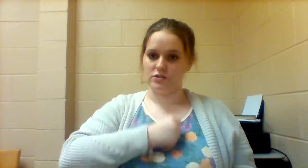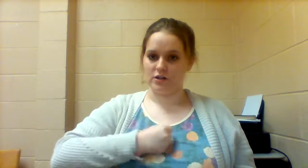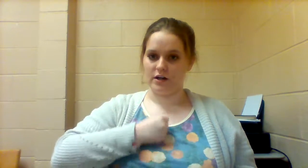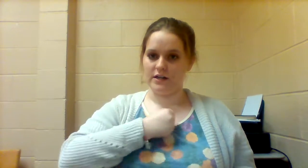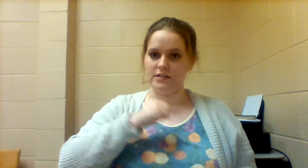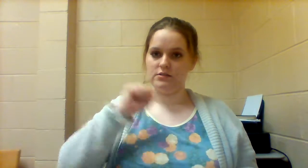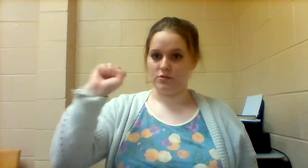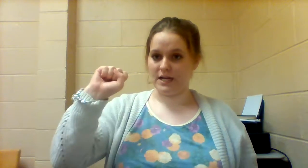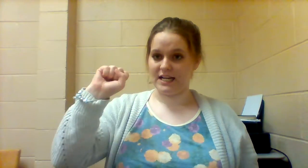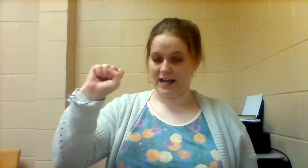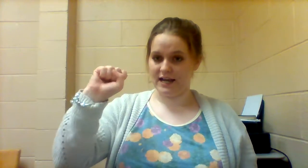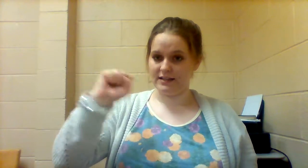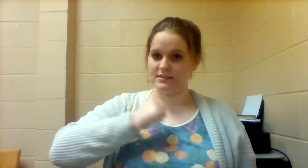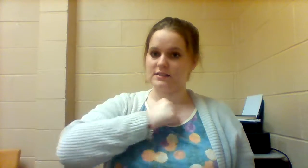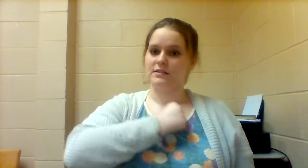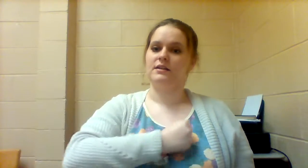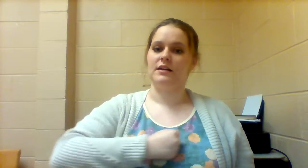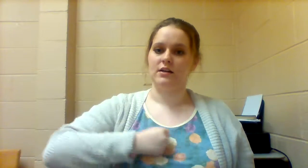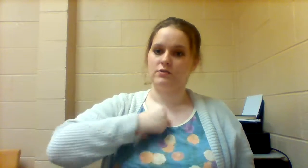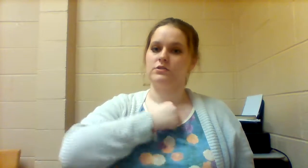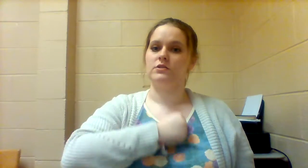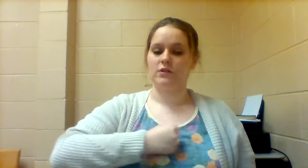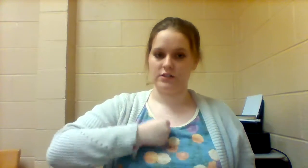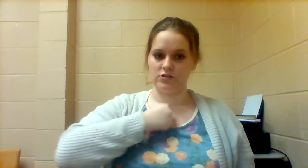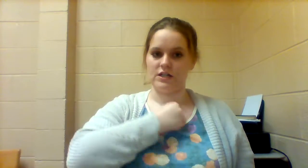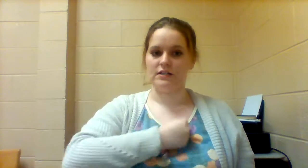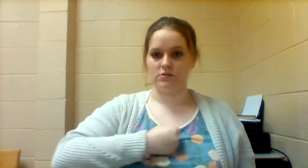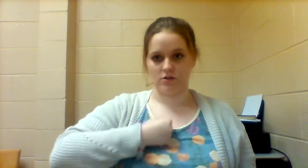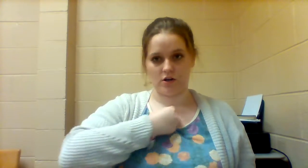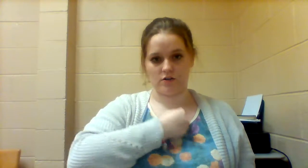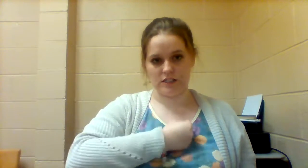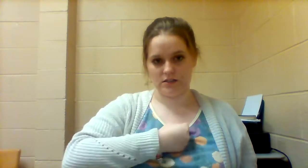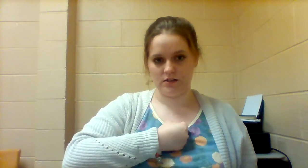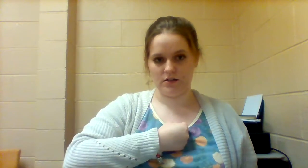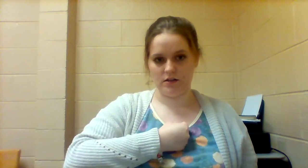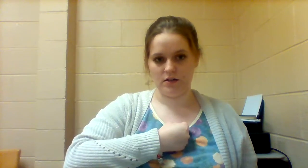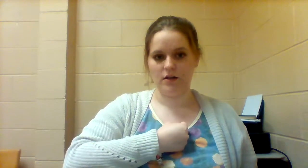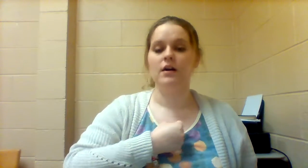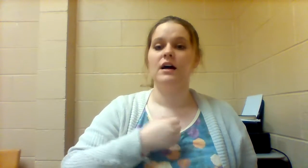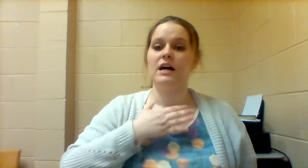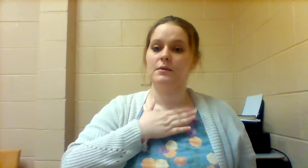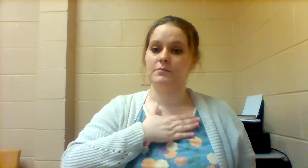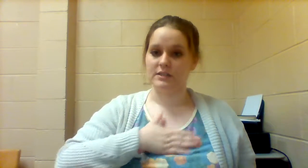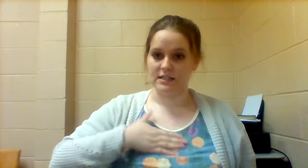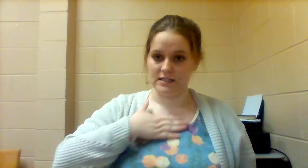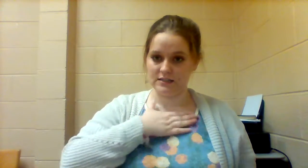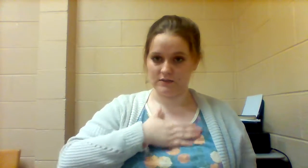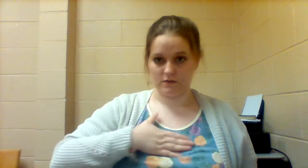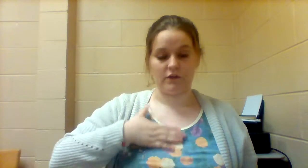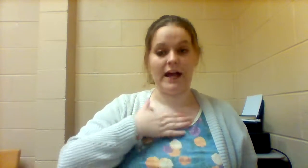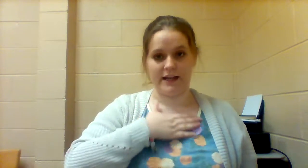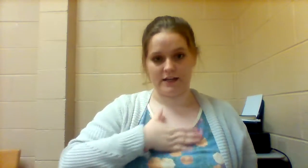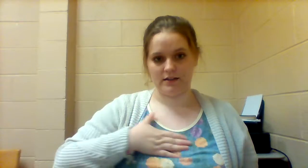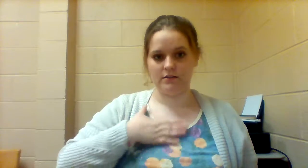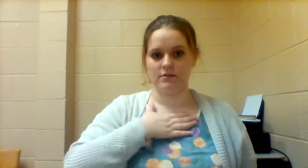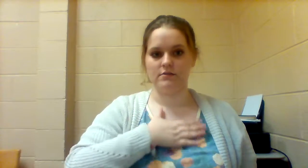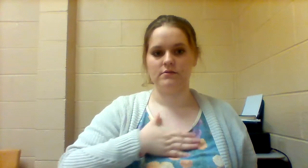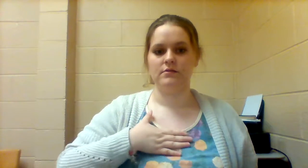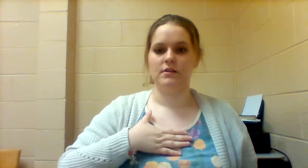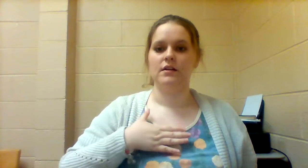I'M SORRY, so you make an S and go in a circle on your chest SORRY PLEASE flat hand